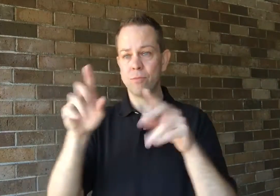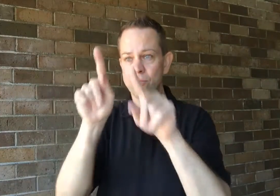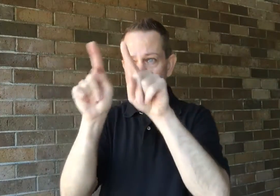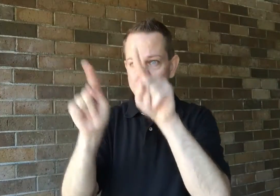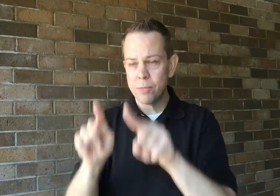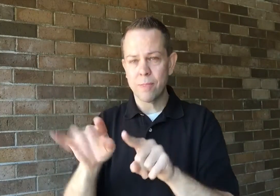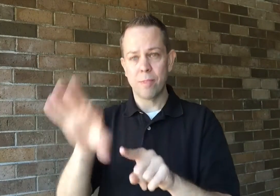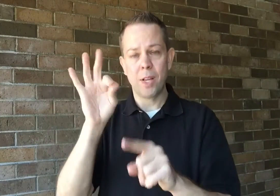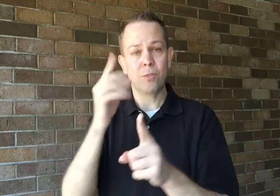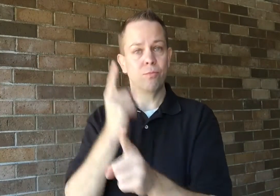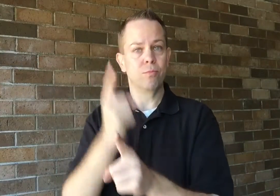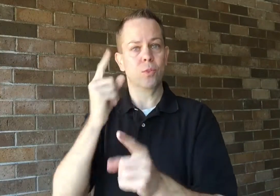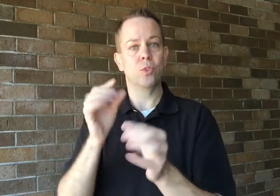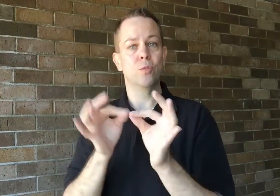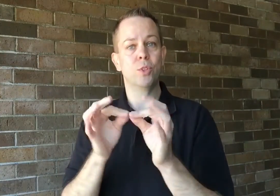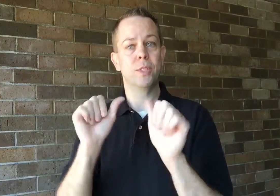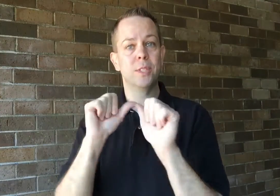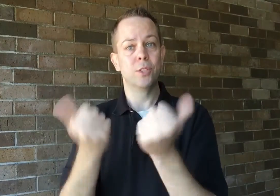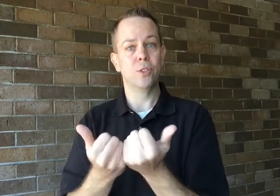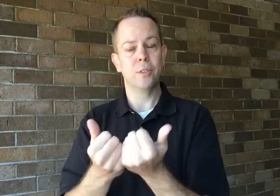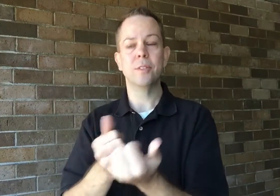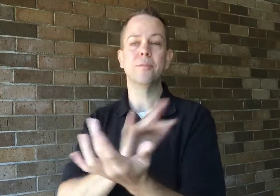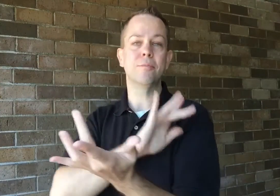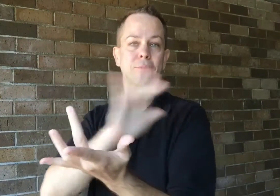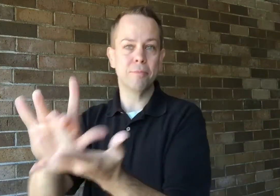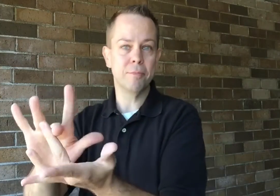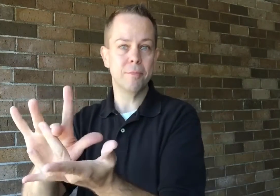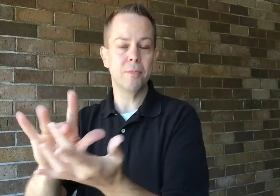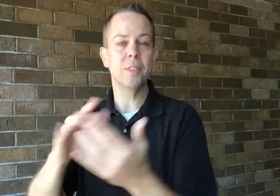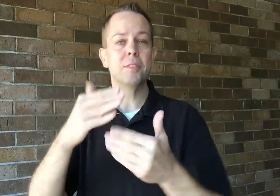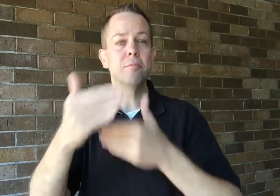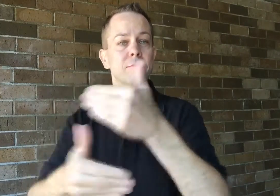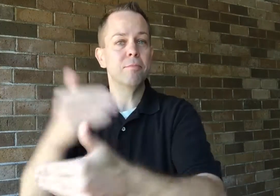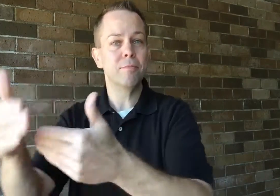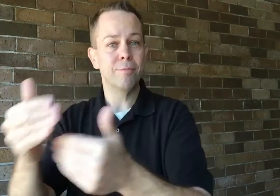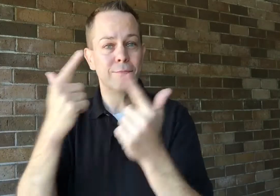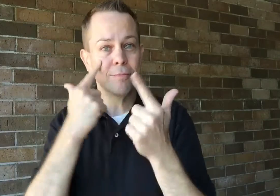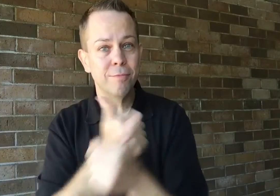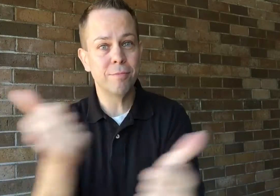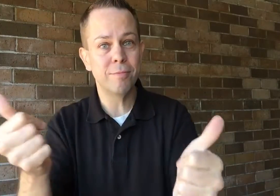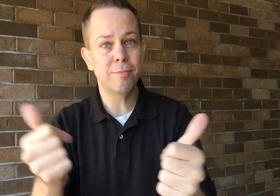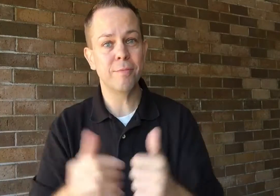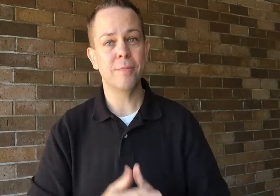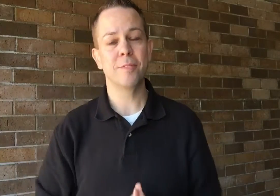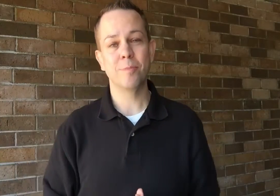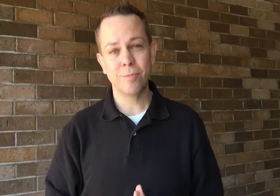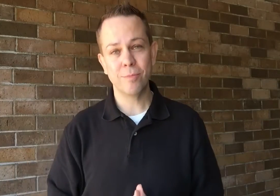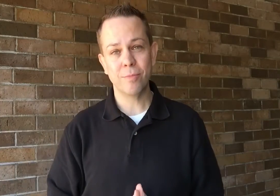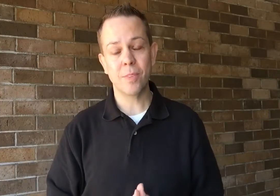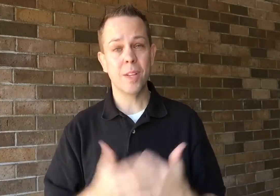where you can find the right ASL interpreting agency and contact them to get that process going.